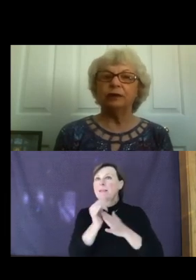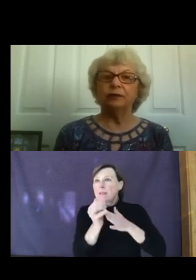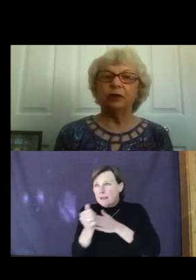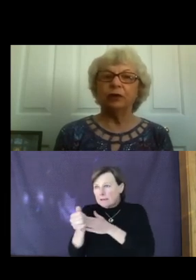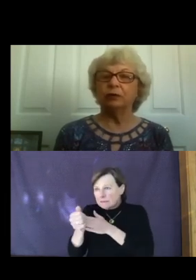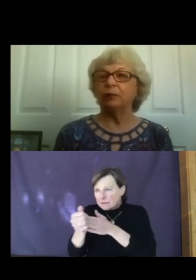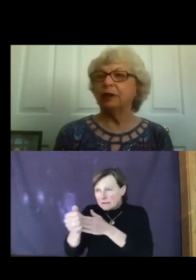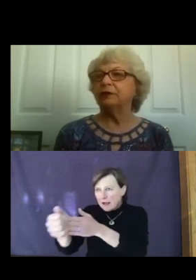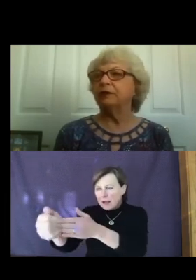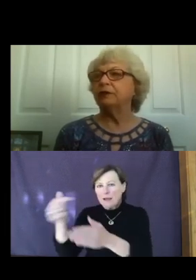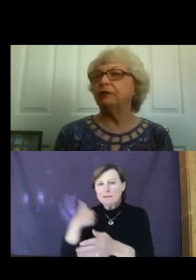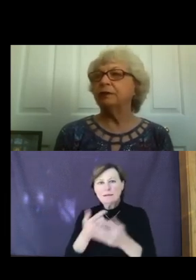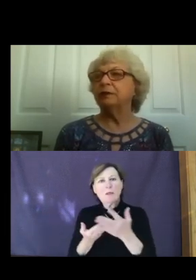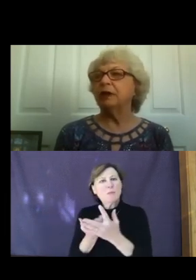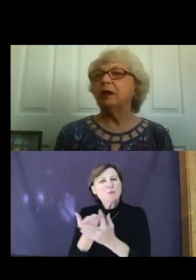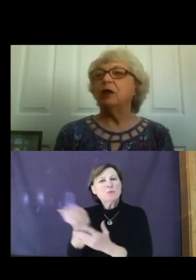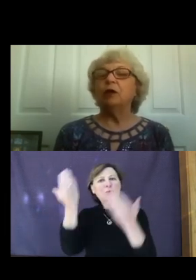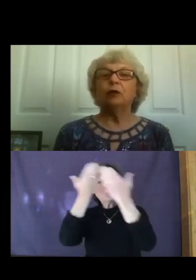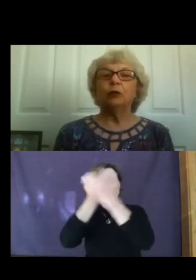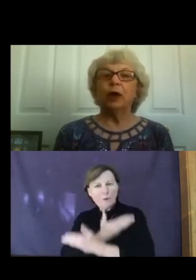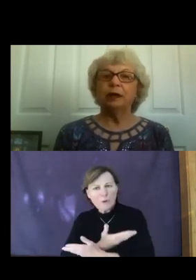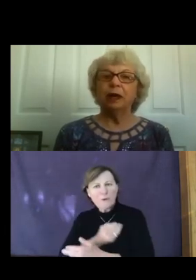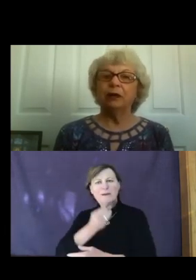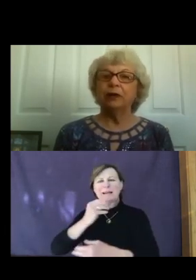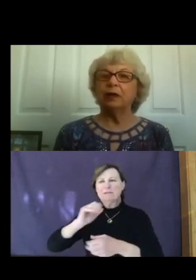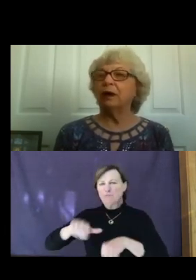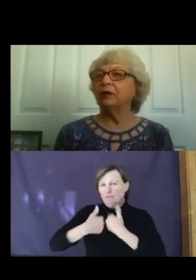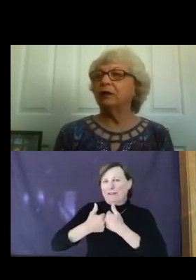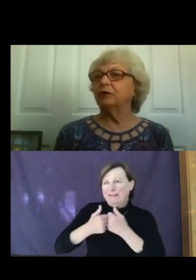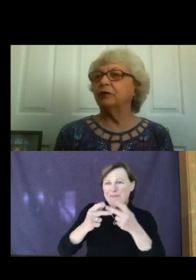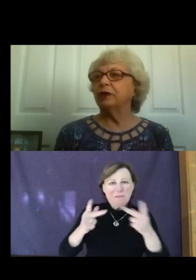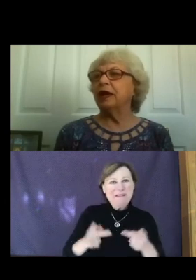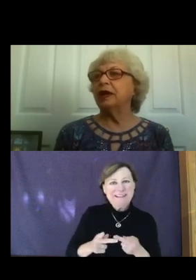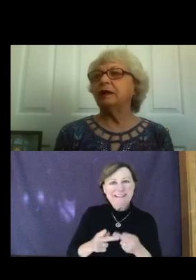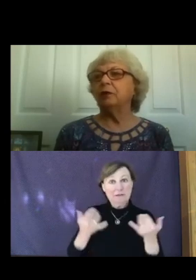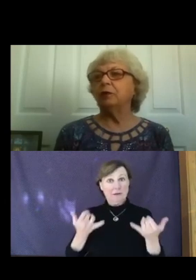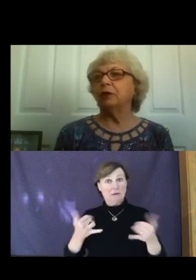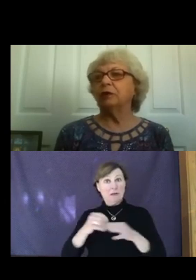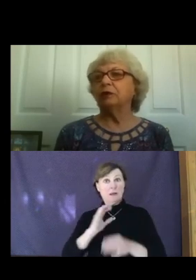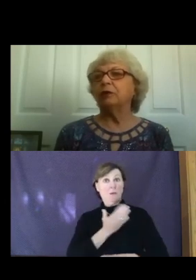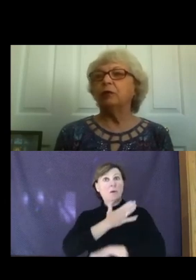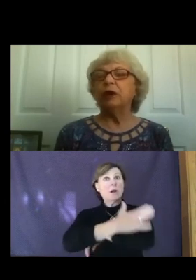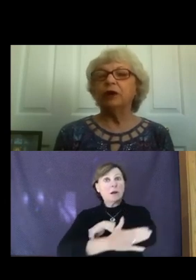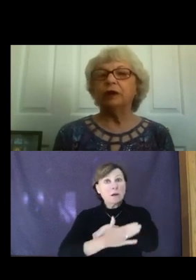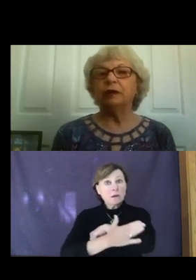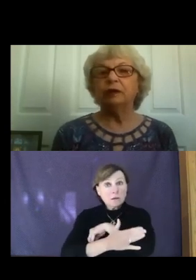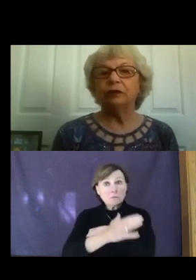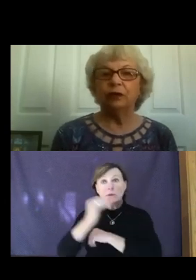difficult places. Right now in our country and in the world we are in such